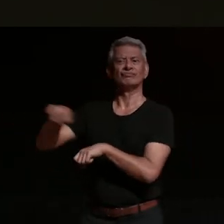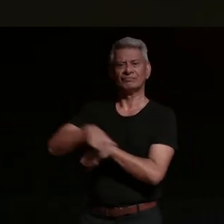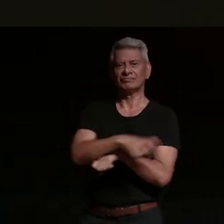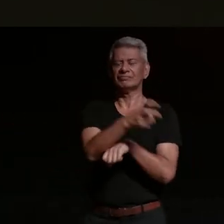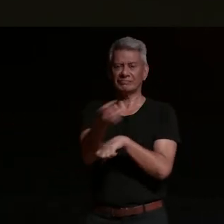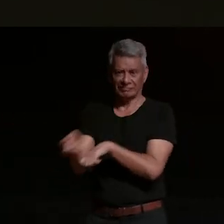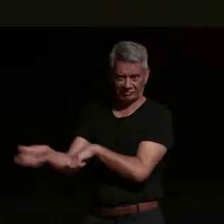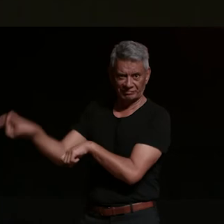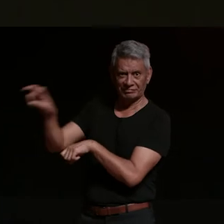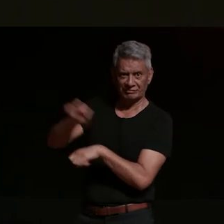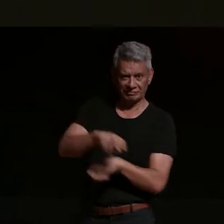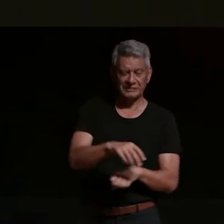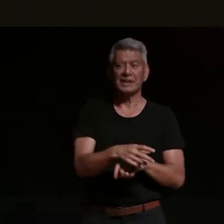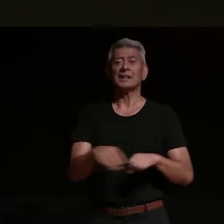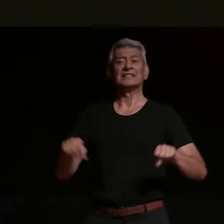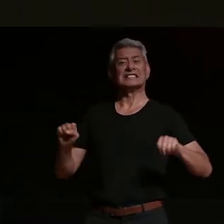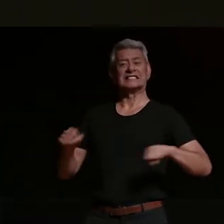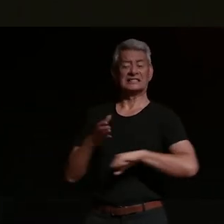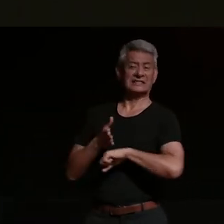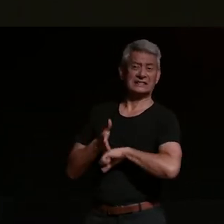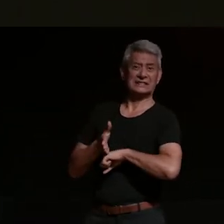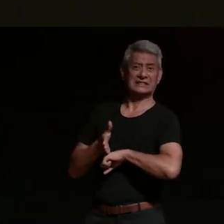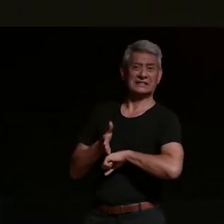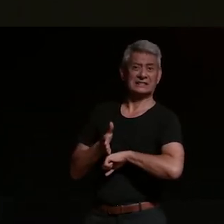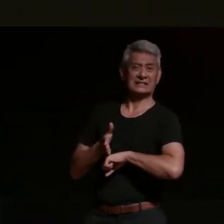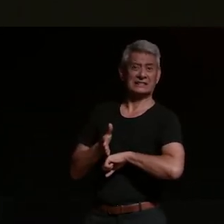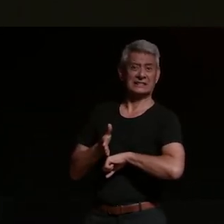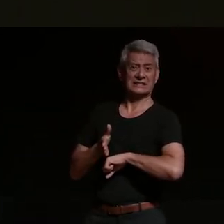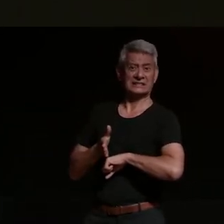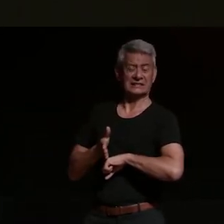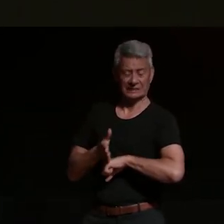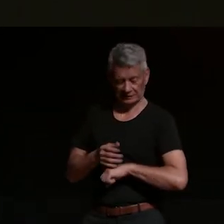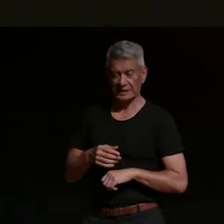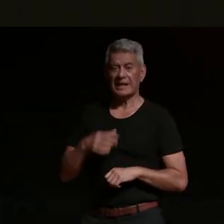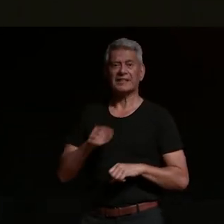thought we were and we're hammering along and this car's doing like 15 under and so we've all started